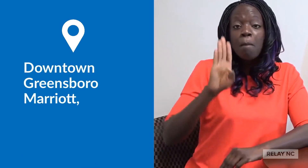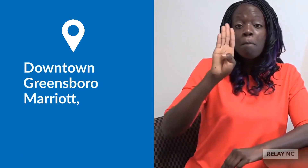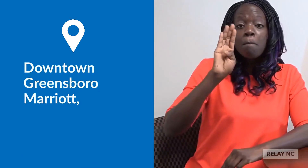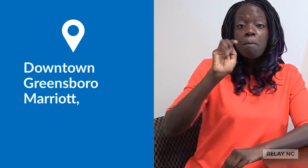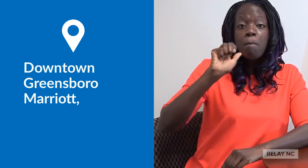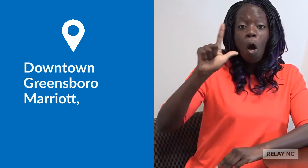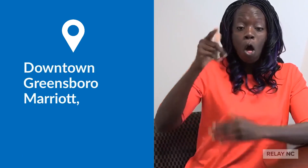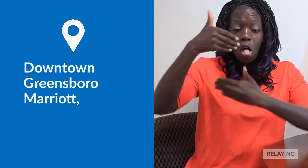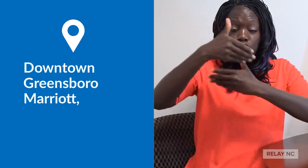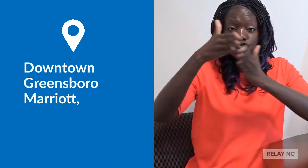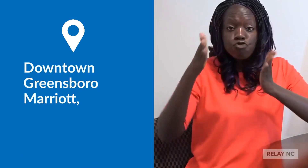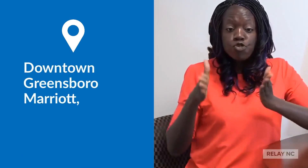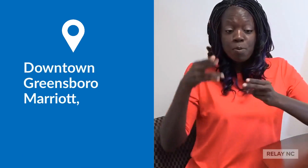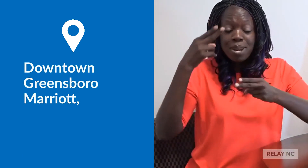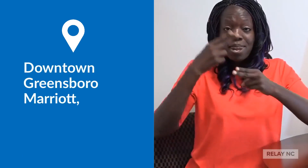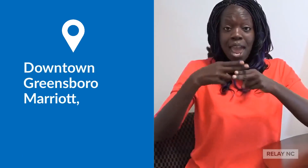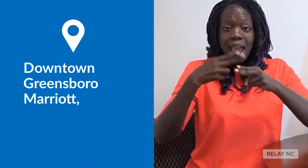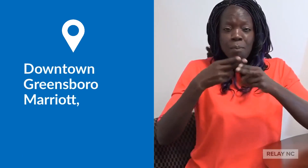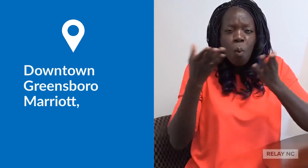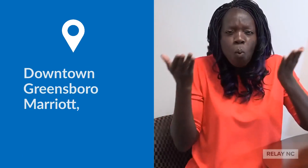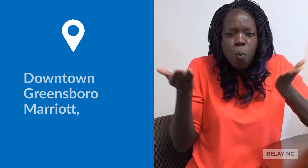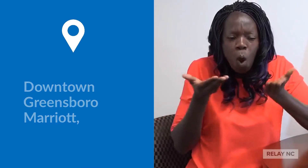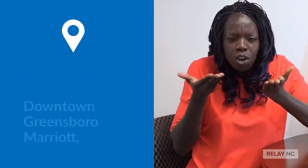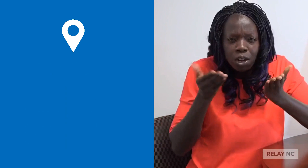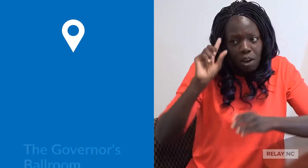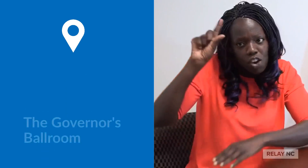Ballroom name?